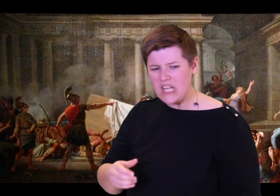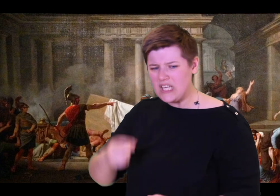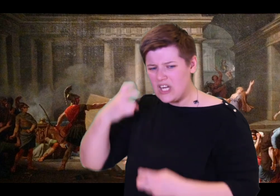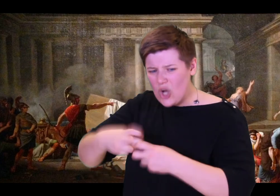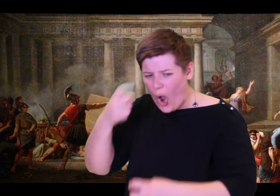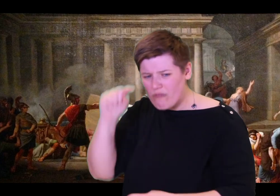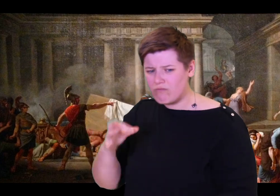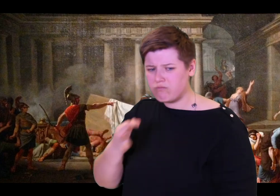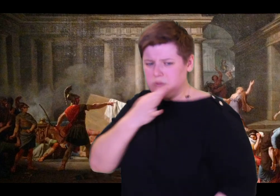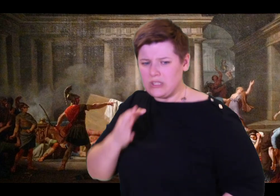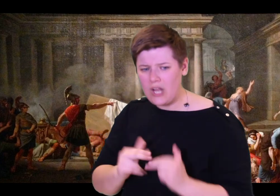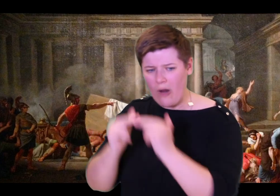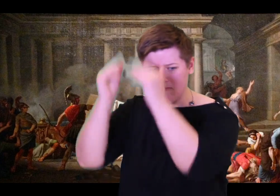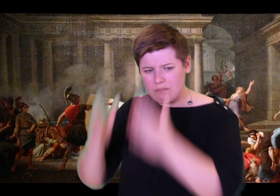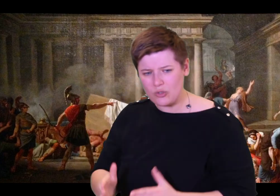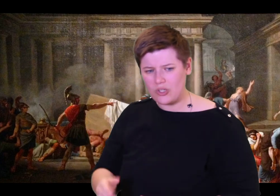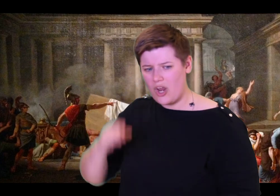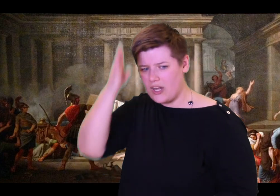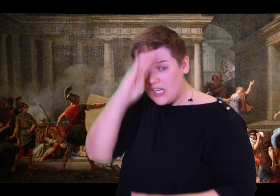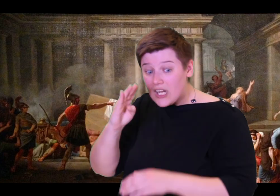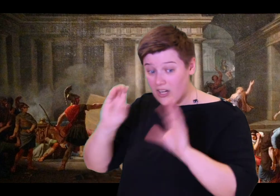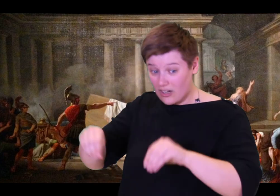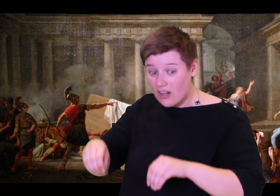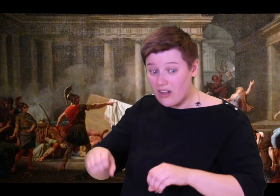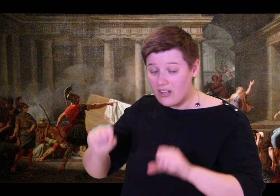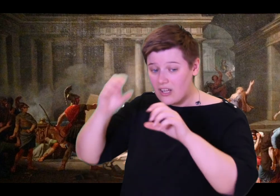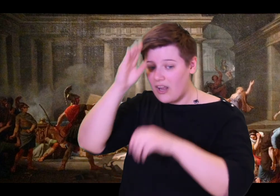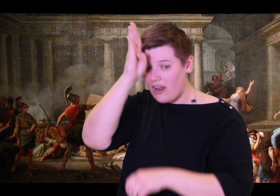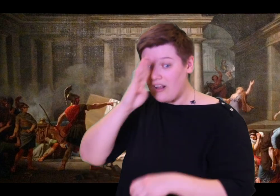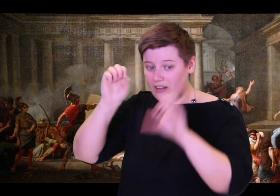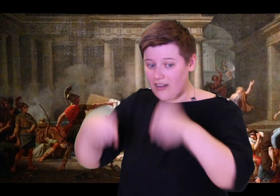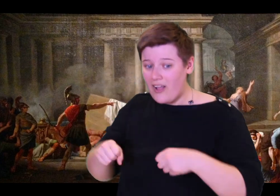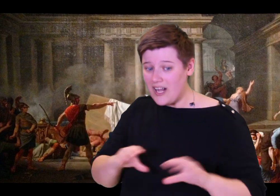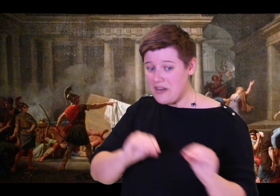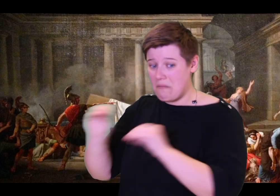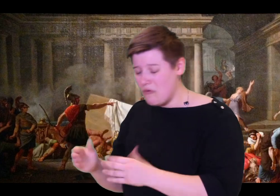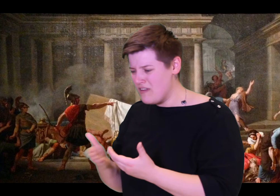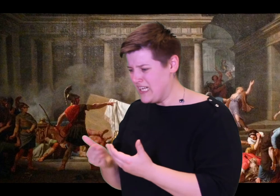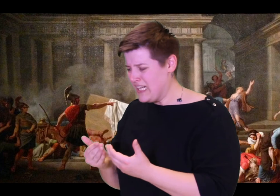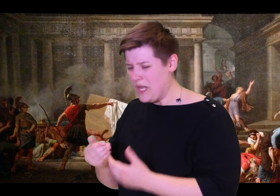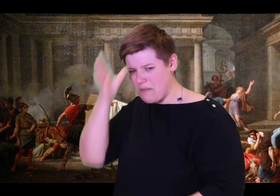underplaying this huge event; yet I am not surprised at how you look. You looked